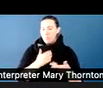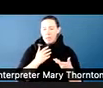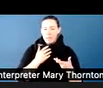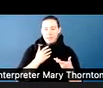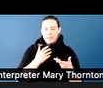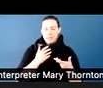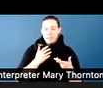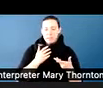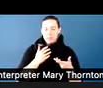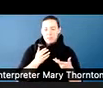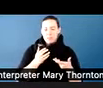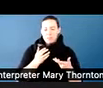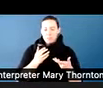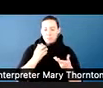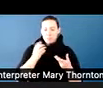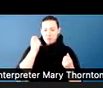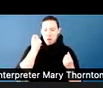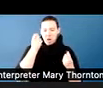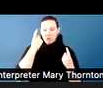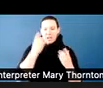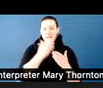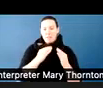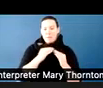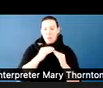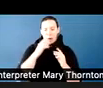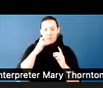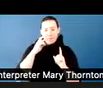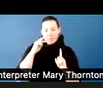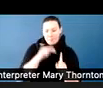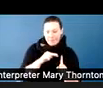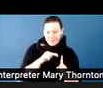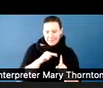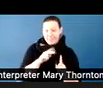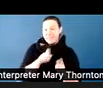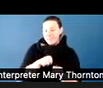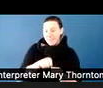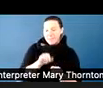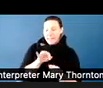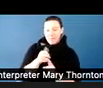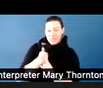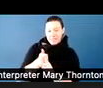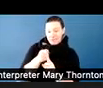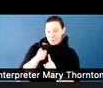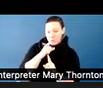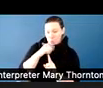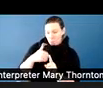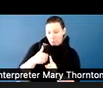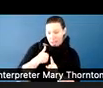if we do not have a communication difference. So what we will do in our small groups of two to three folks